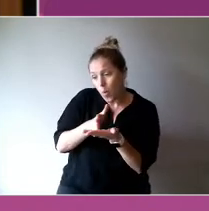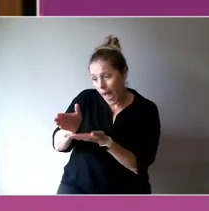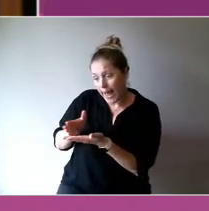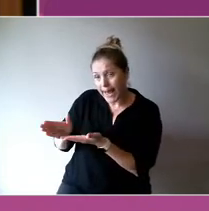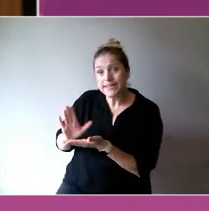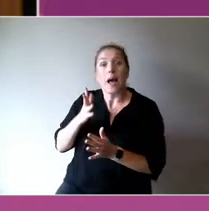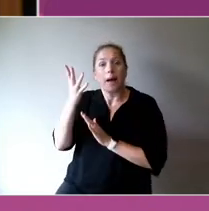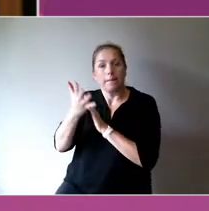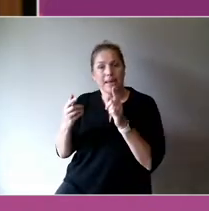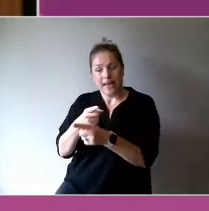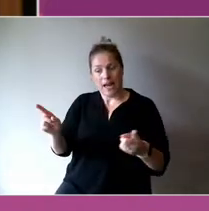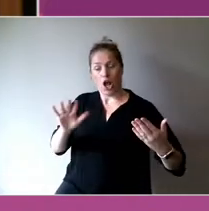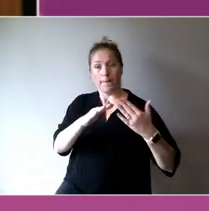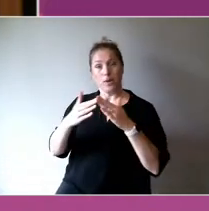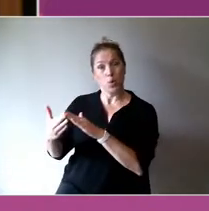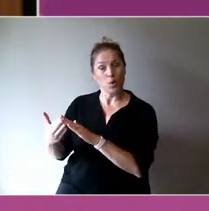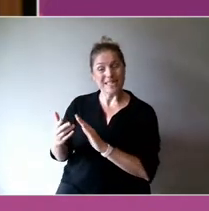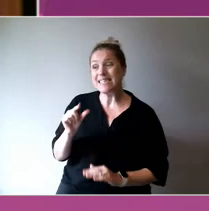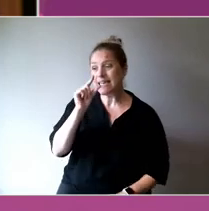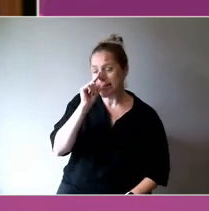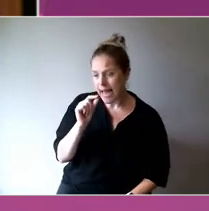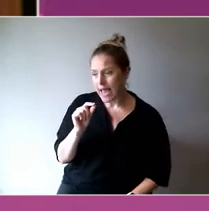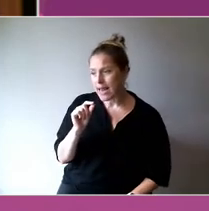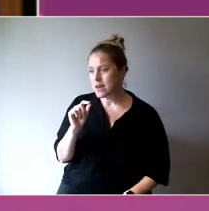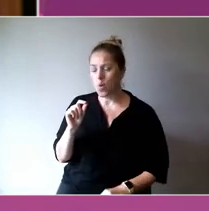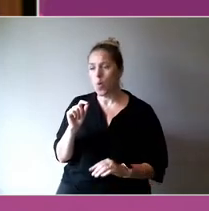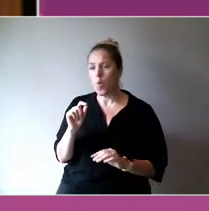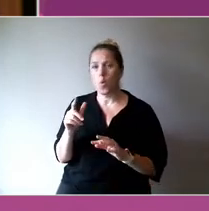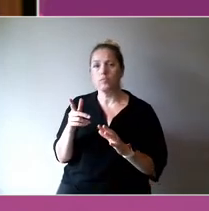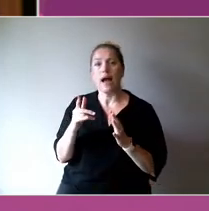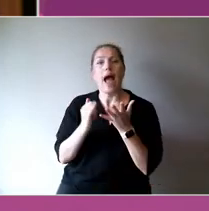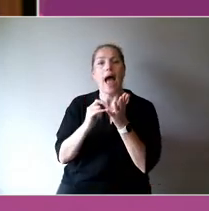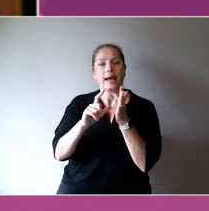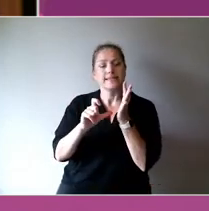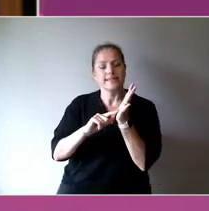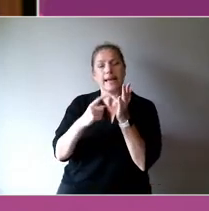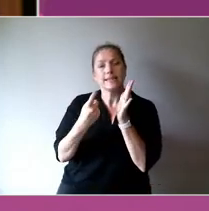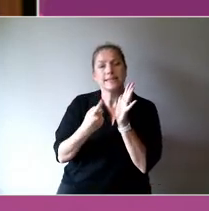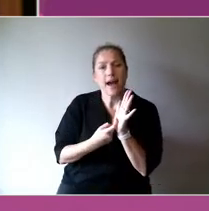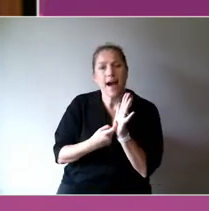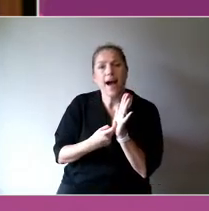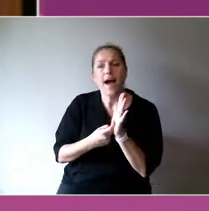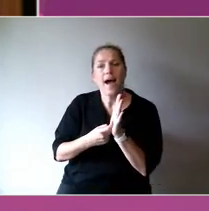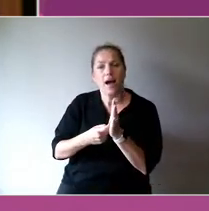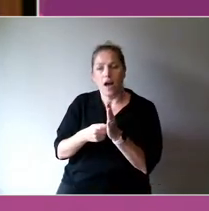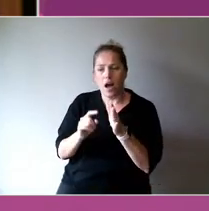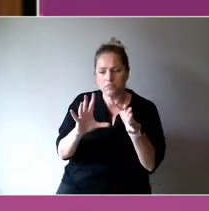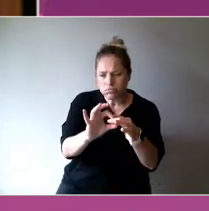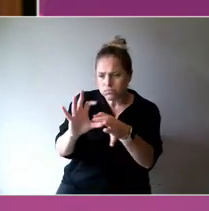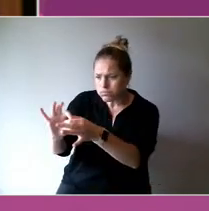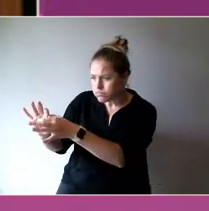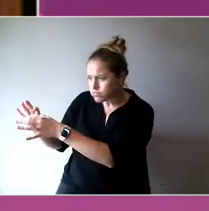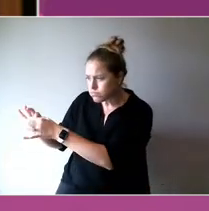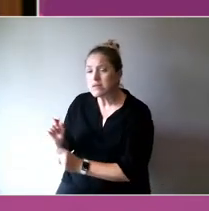or, you know, joint sector based work to happen, and then propose things tork to be funded.